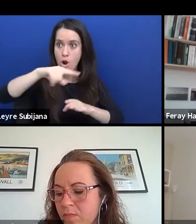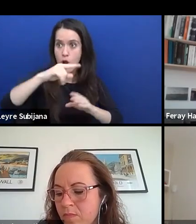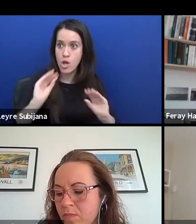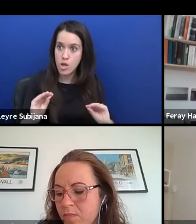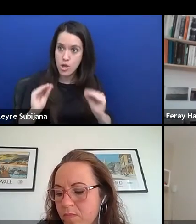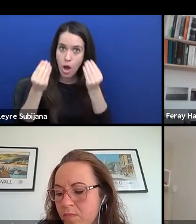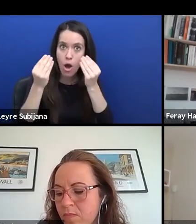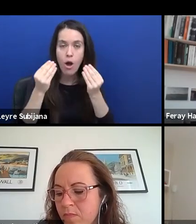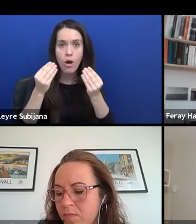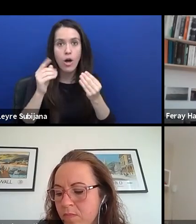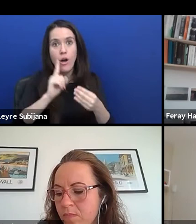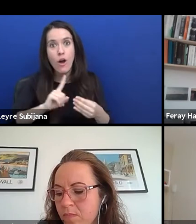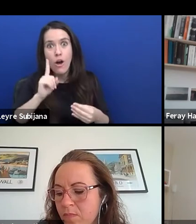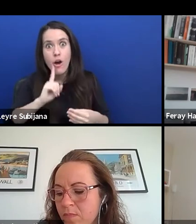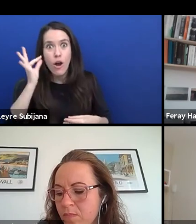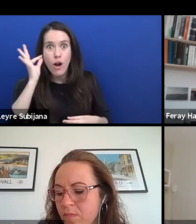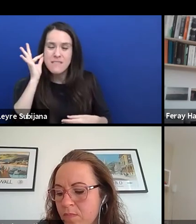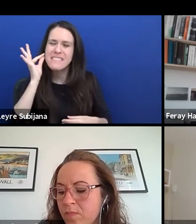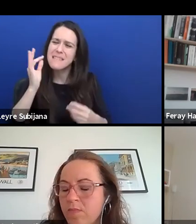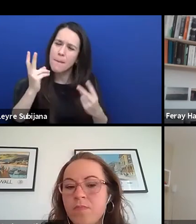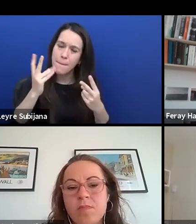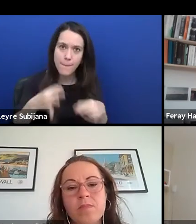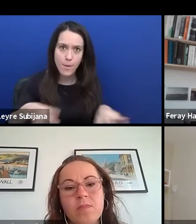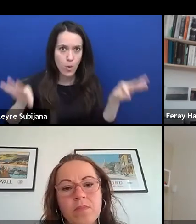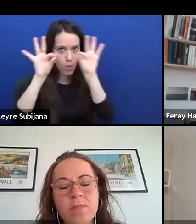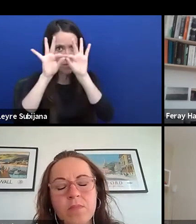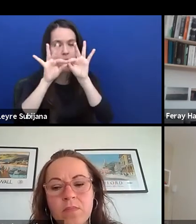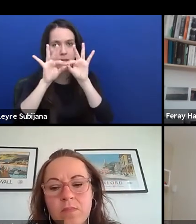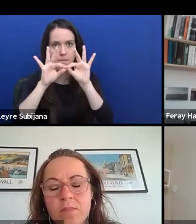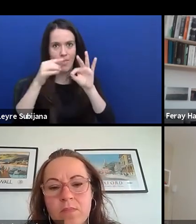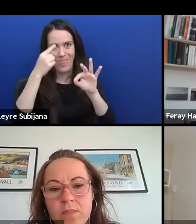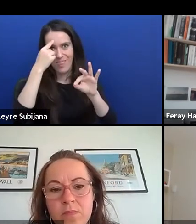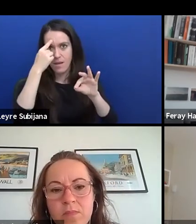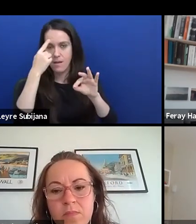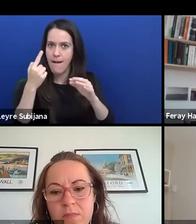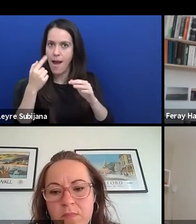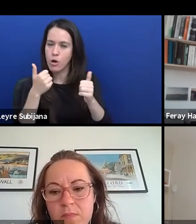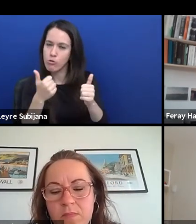it's very, very important to get good role models.